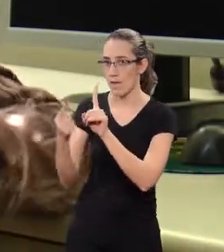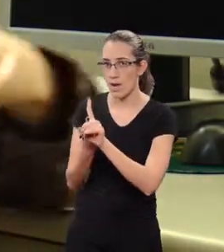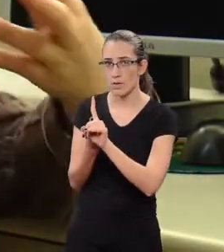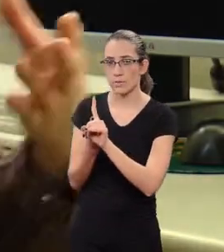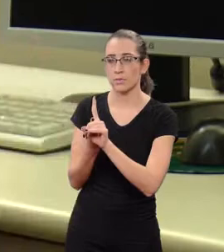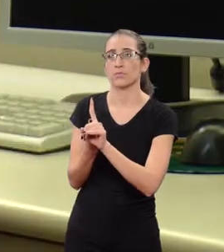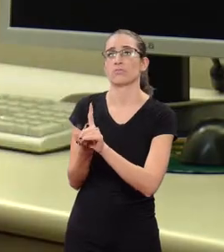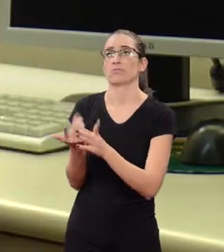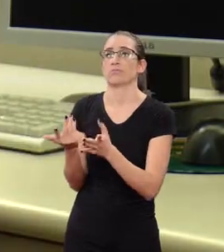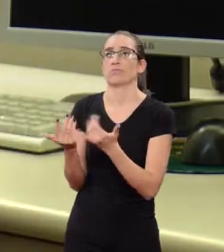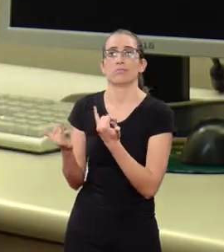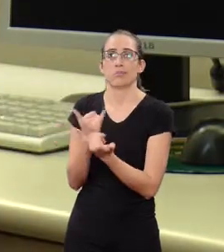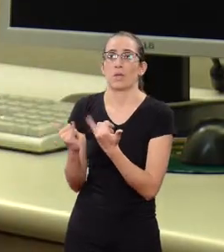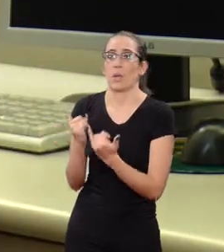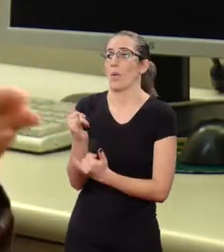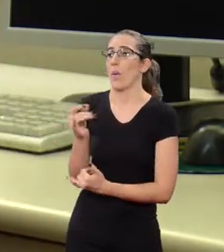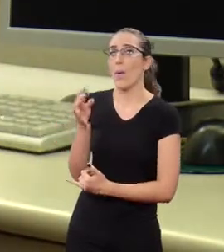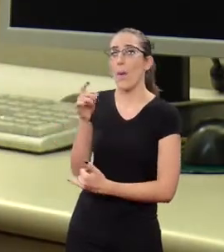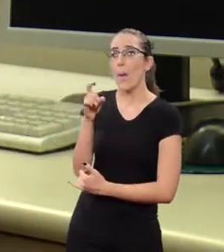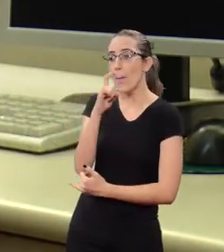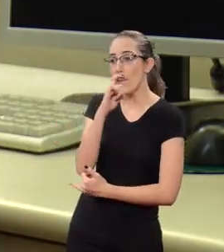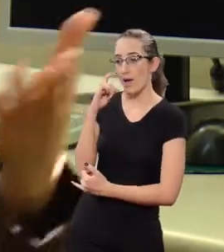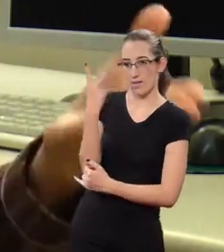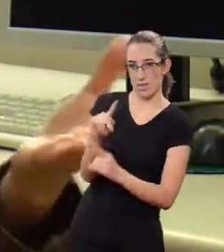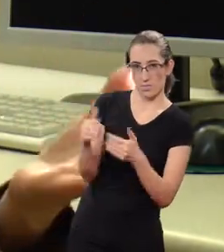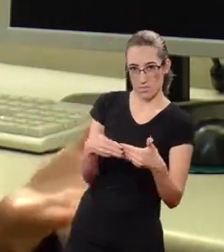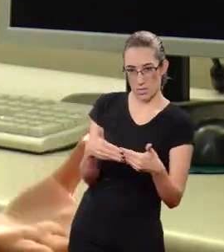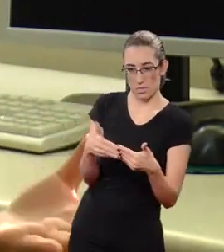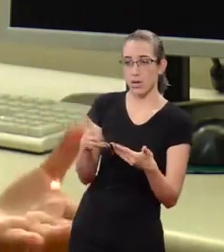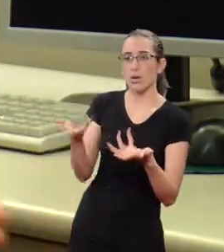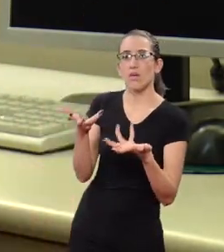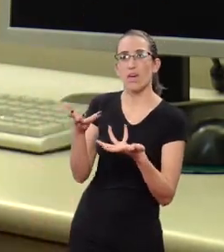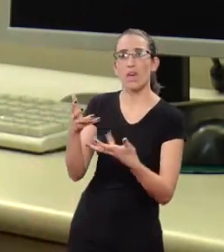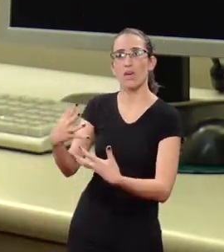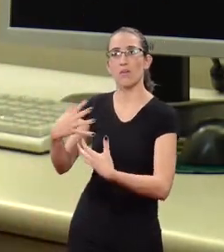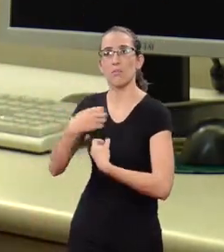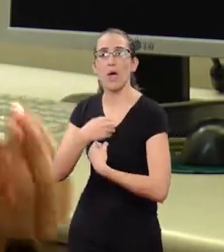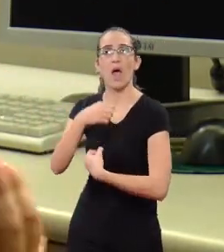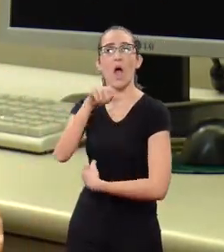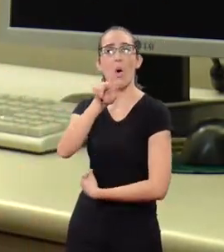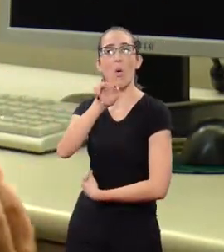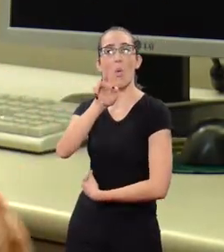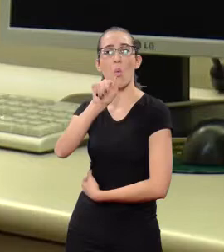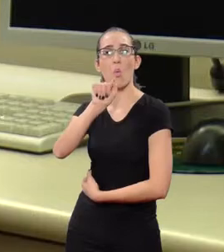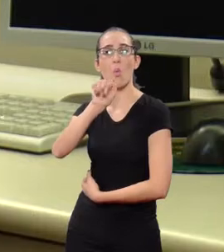because the father wanted the child's custody.